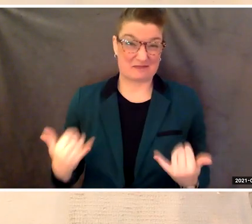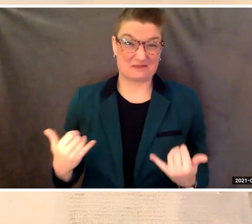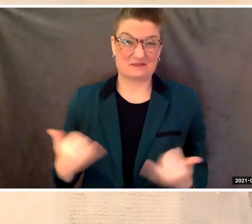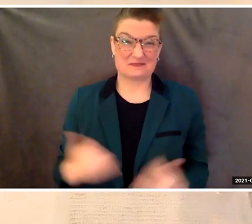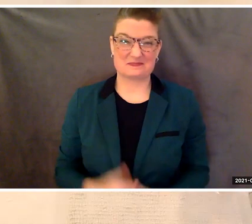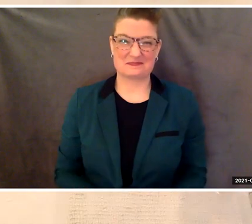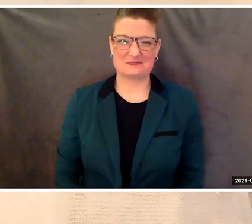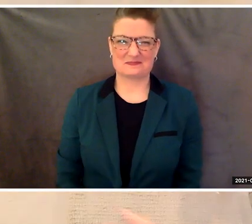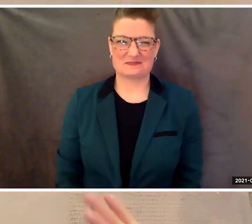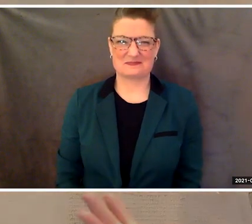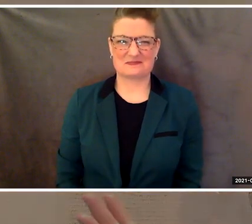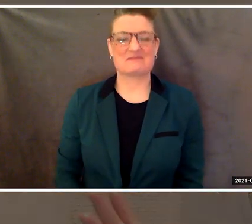I salute you.